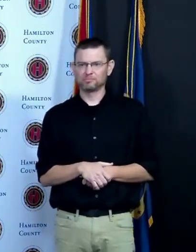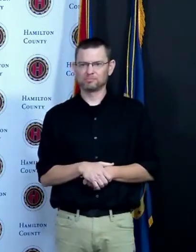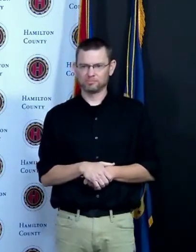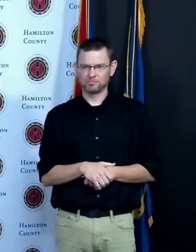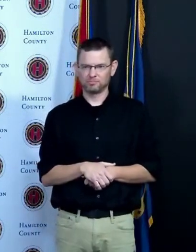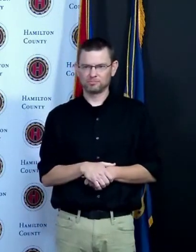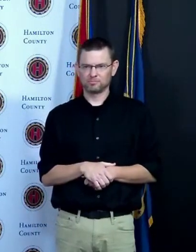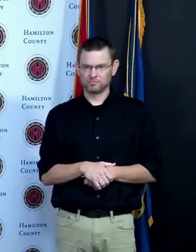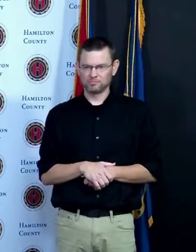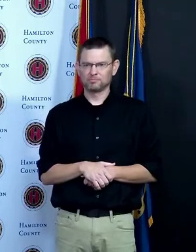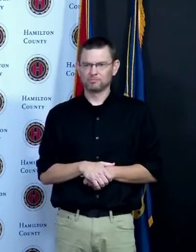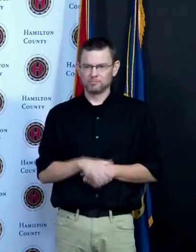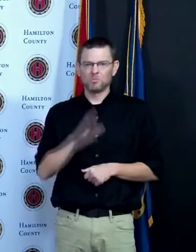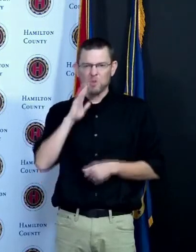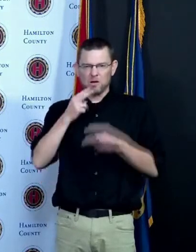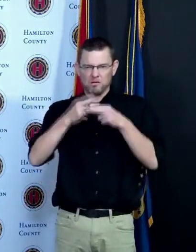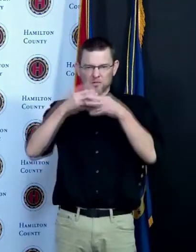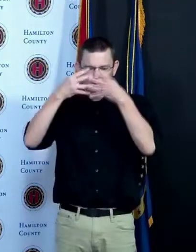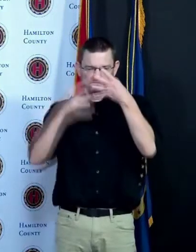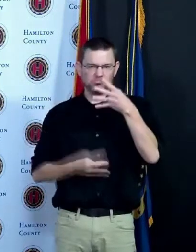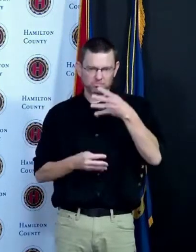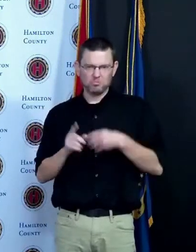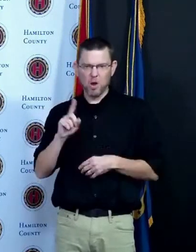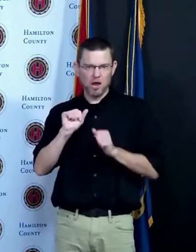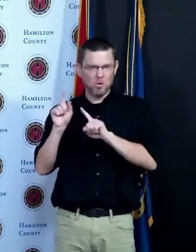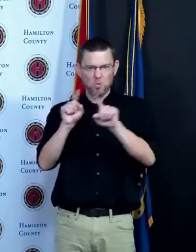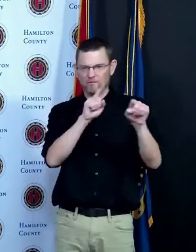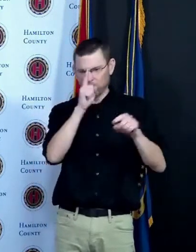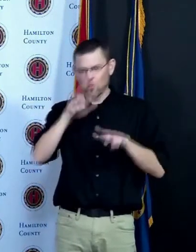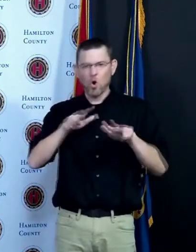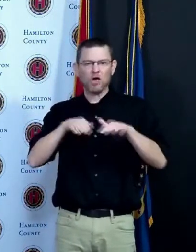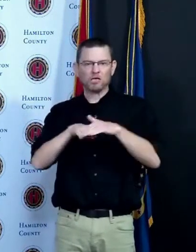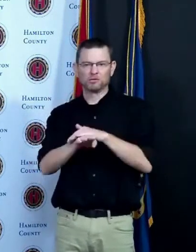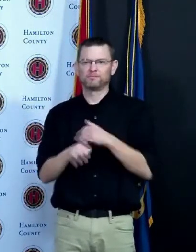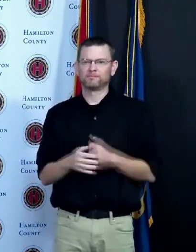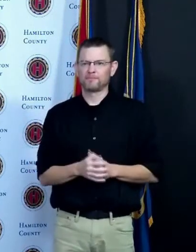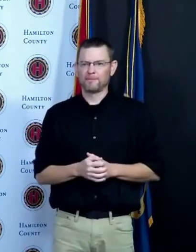to have an appointment anymore I'm not going to read through all of them because it is